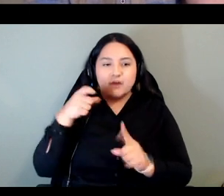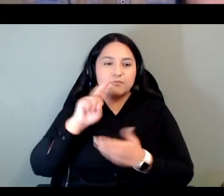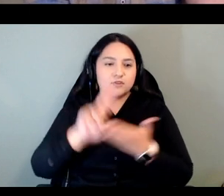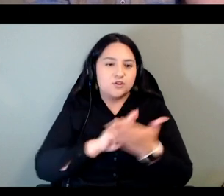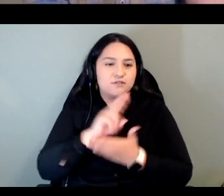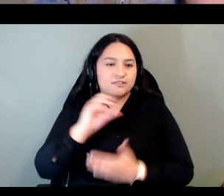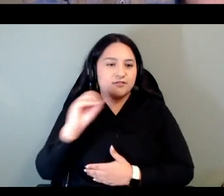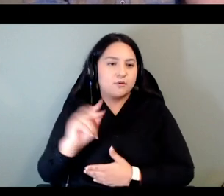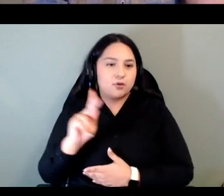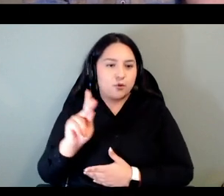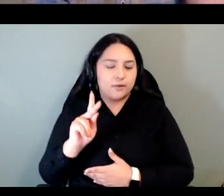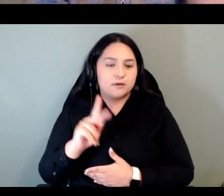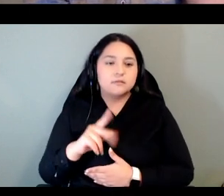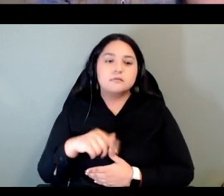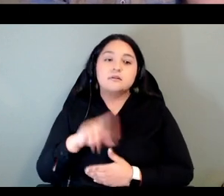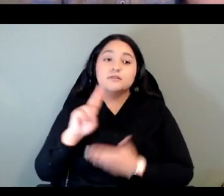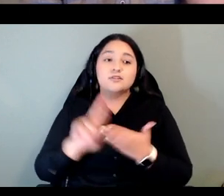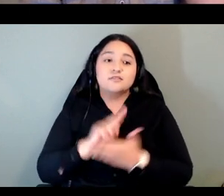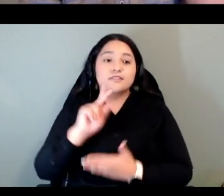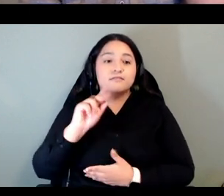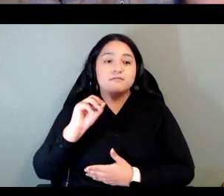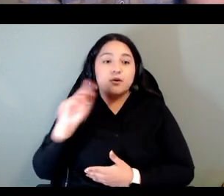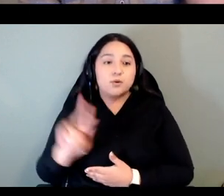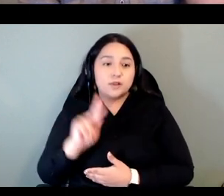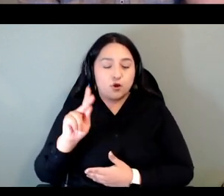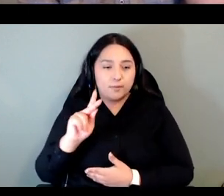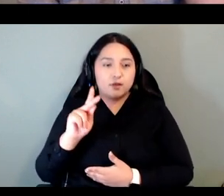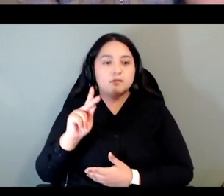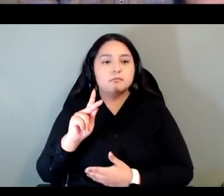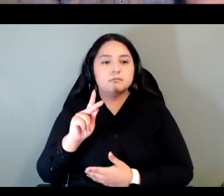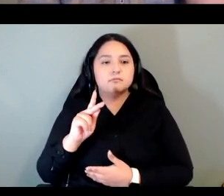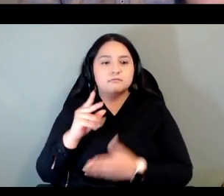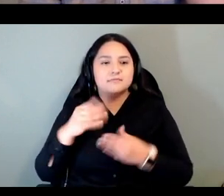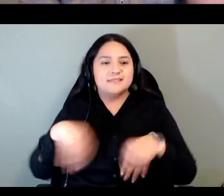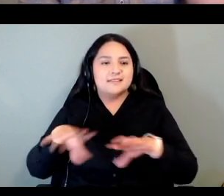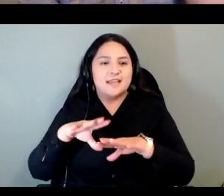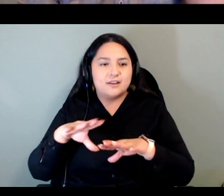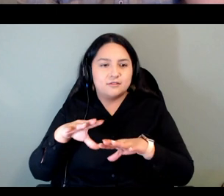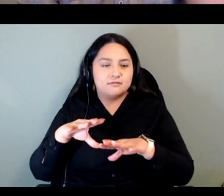of oklahoma is on lane placed by its creator in the care and protection of the caddo and